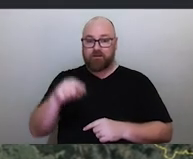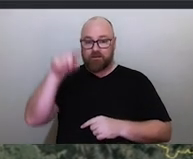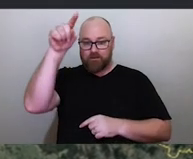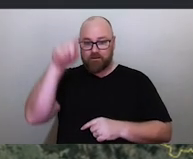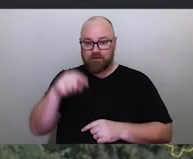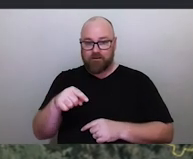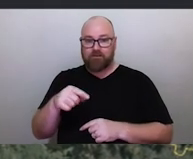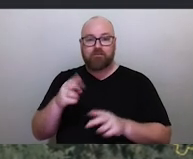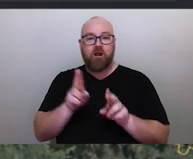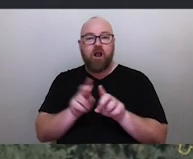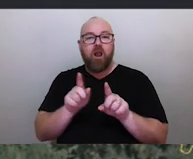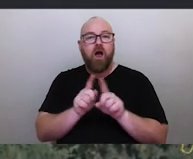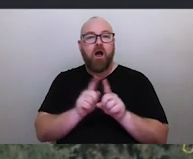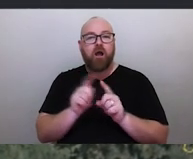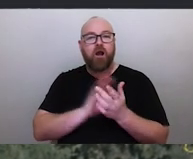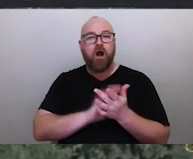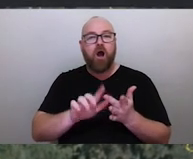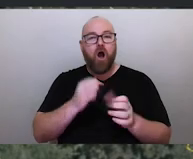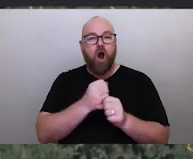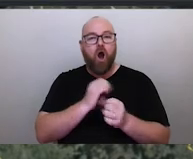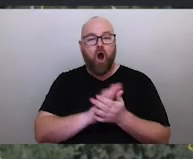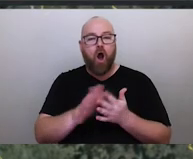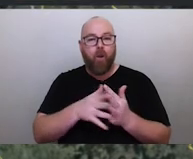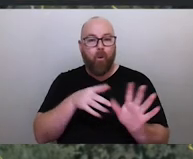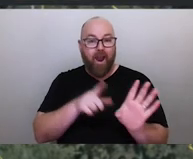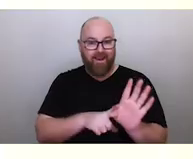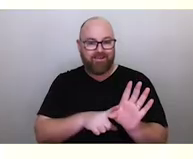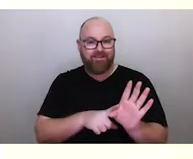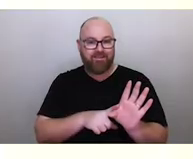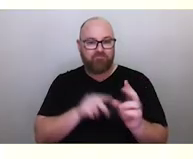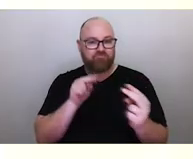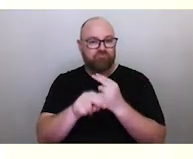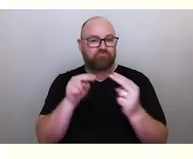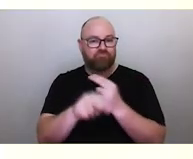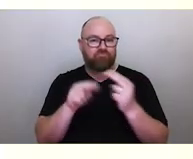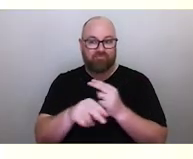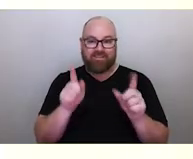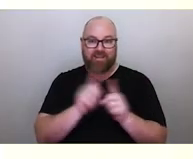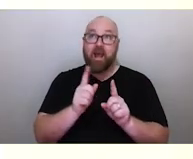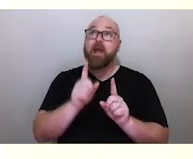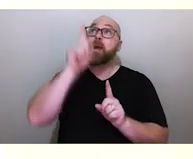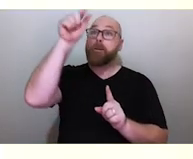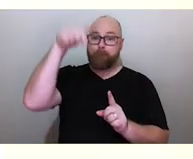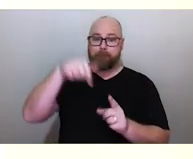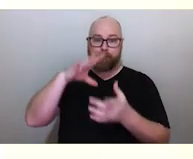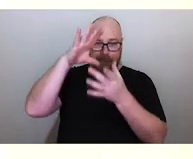with the highway networks and the layout of towns, all across Australia. This isn't something that's just done